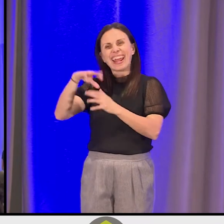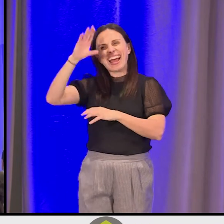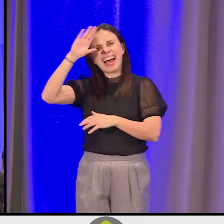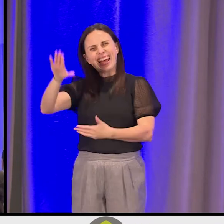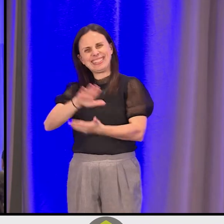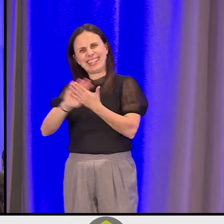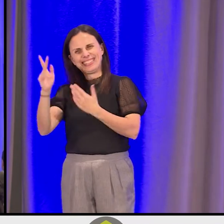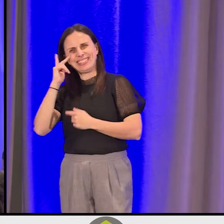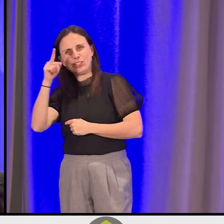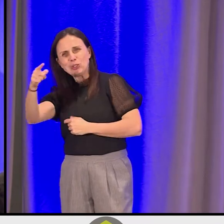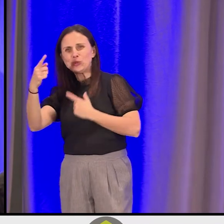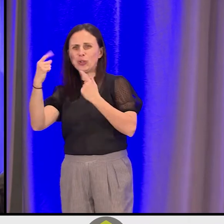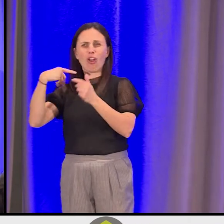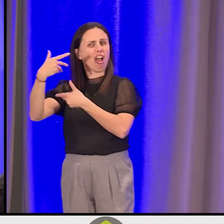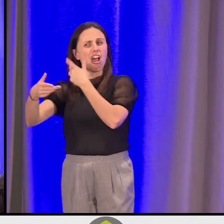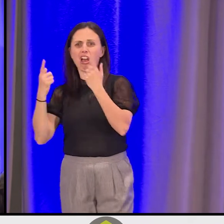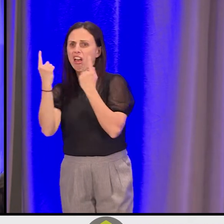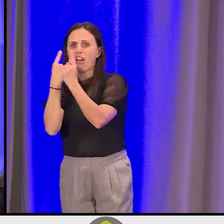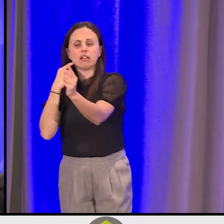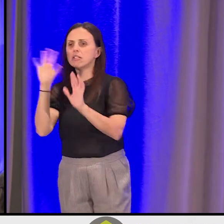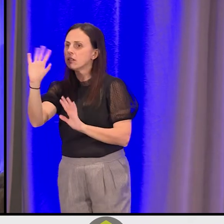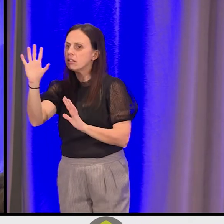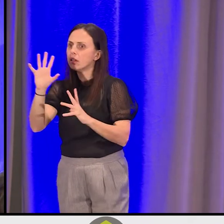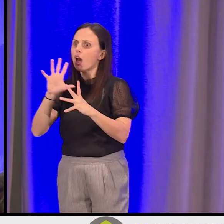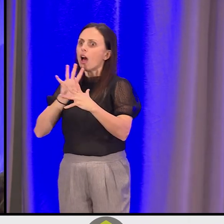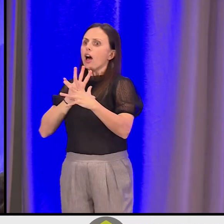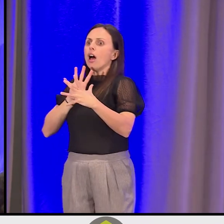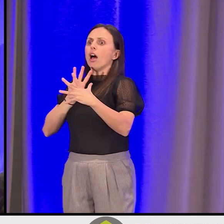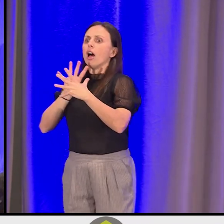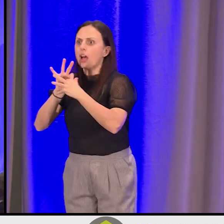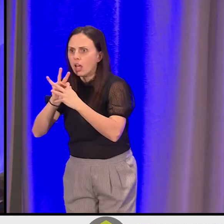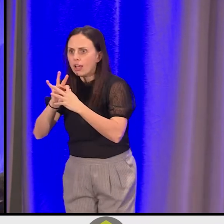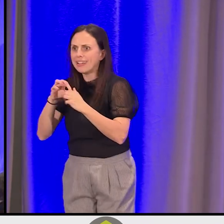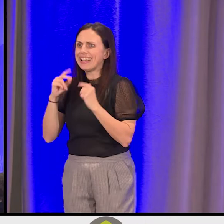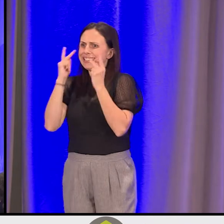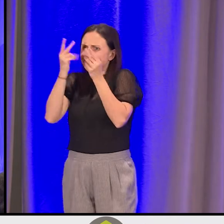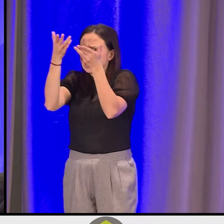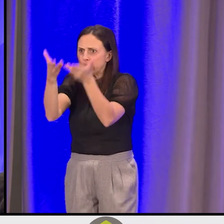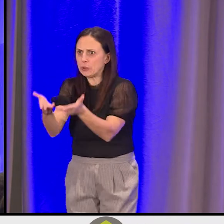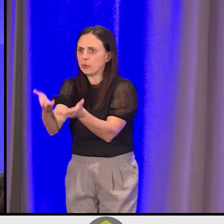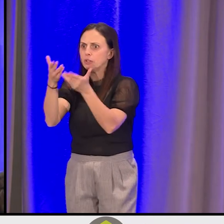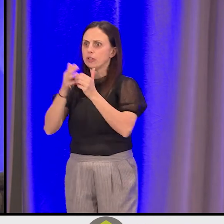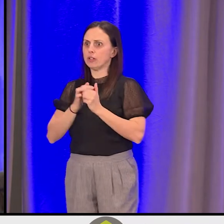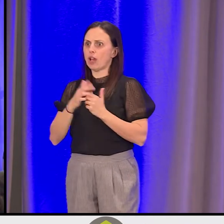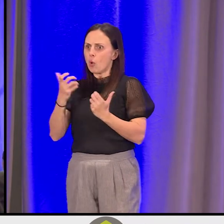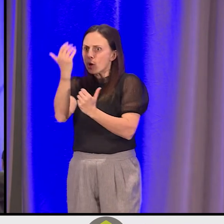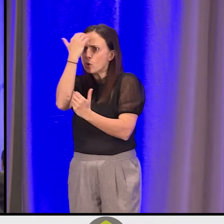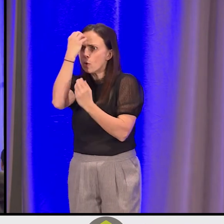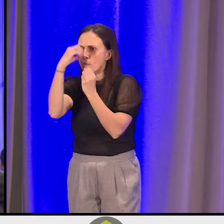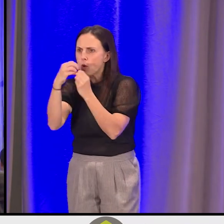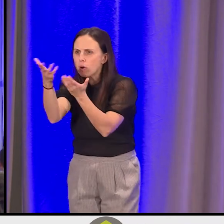you know, "What are you doing?" and you keep moving. It's that, "Oh, I see you. I want to know more.